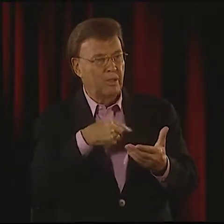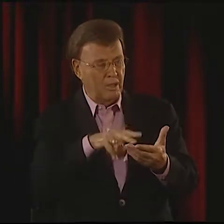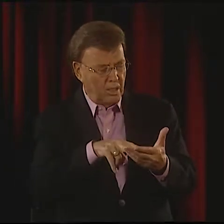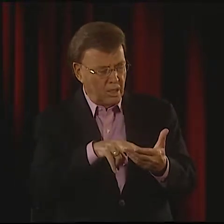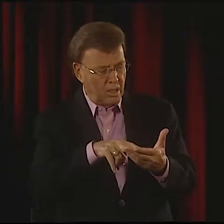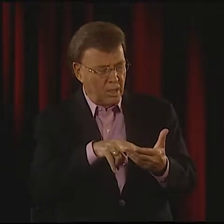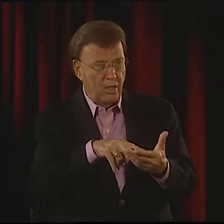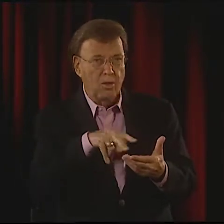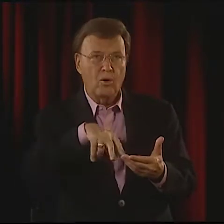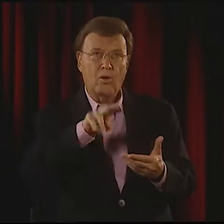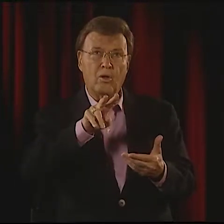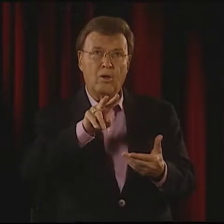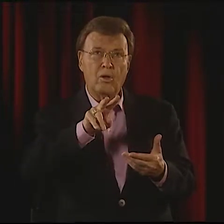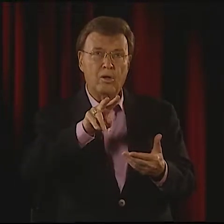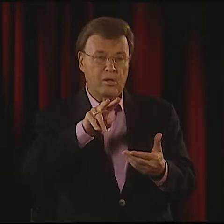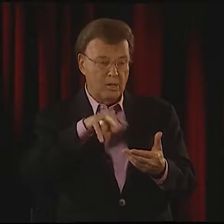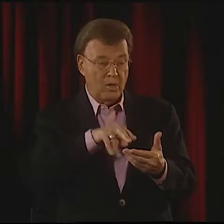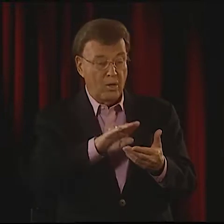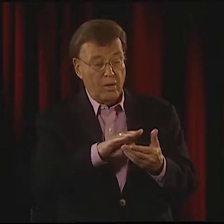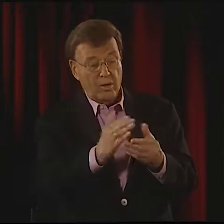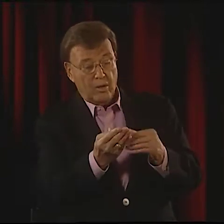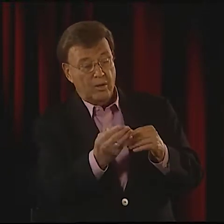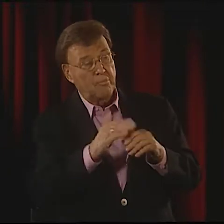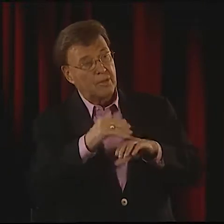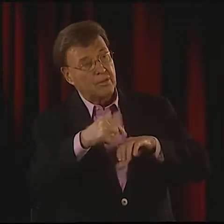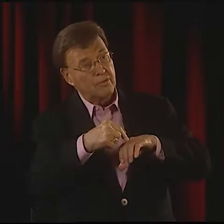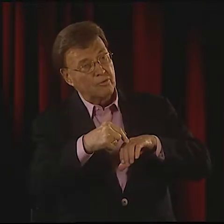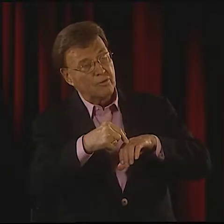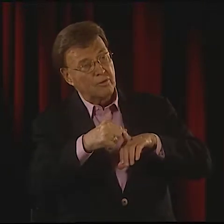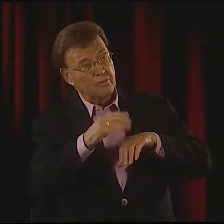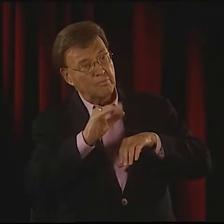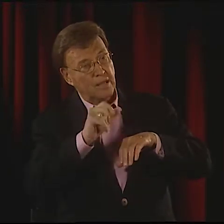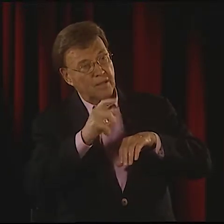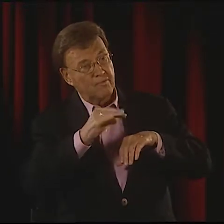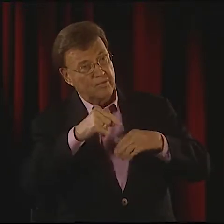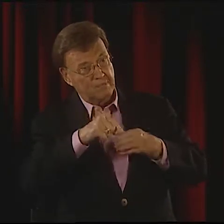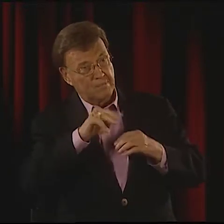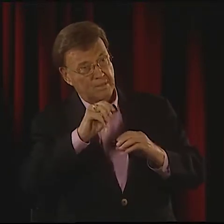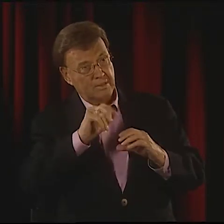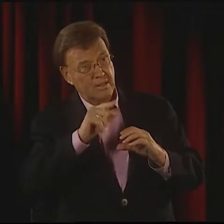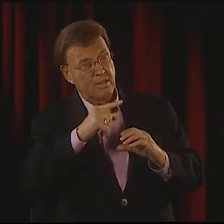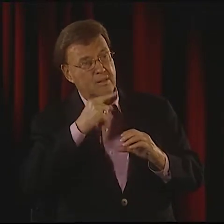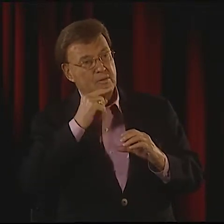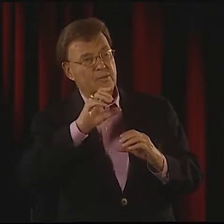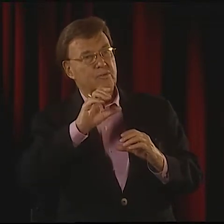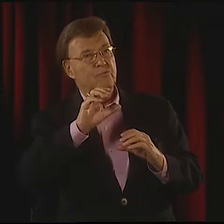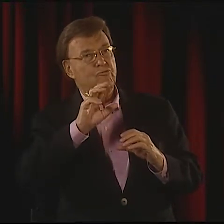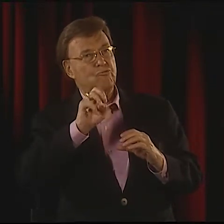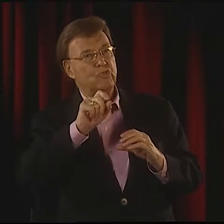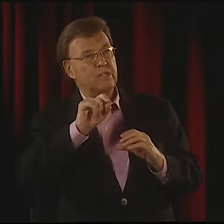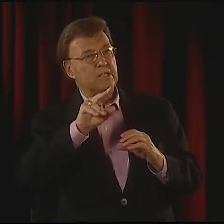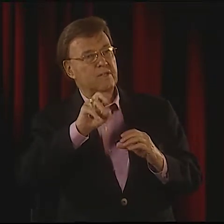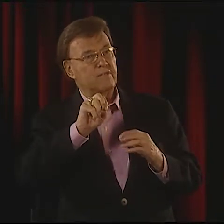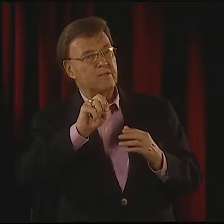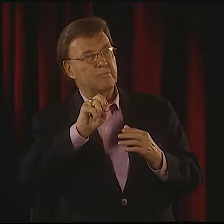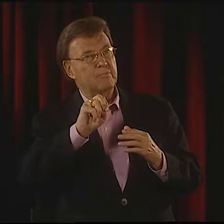TO SEE THE MEDAL, AND HE SHOWED IT TO ME. I LOOKED UP AT HIM, AND I LOOKED AT THE MEDAL, AND THERE WAS AN INSCRIPTION ON THE BACK,